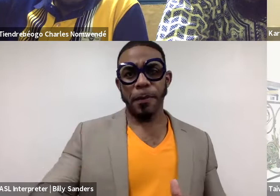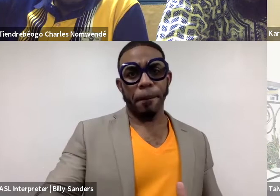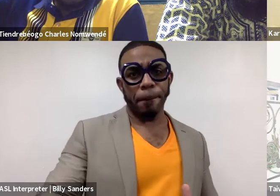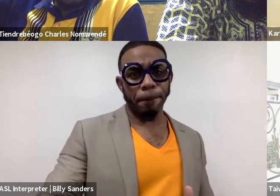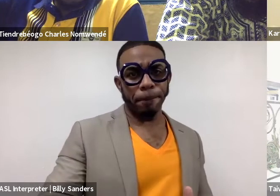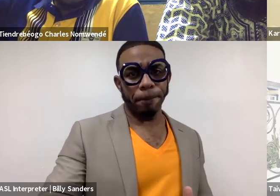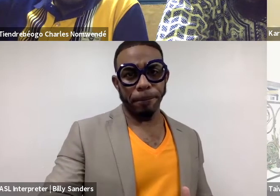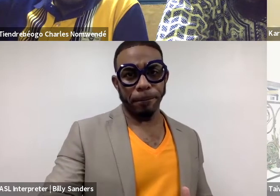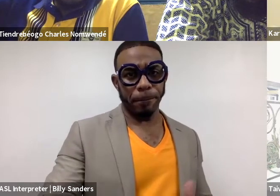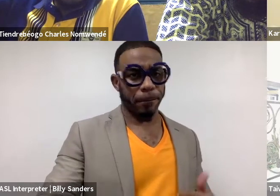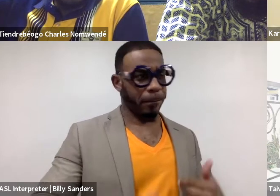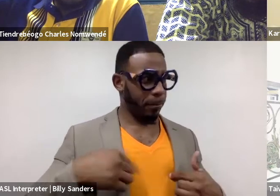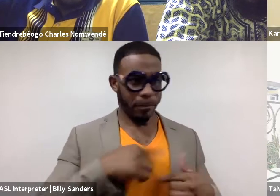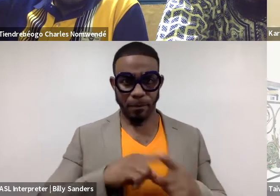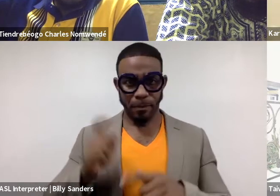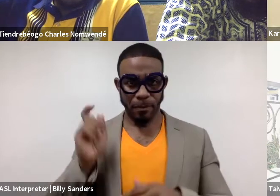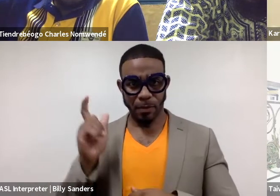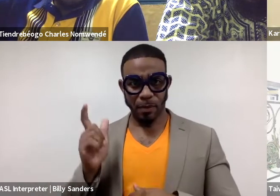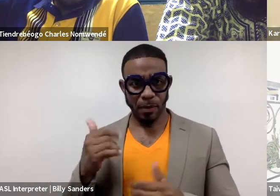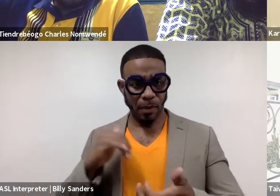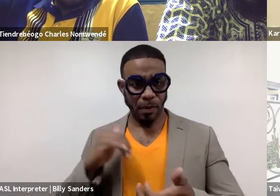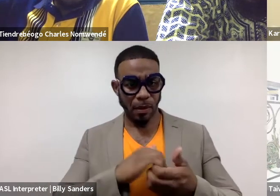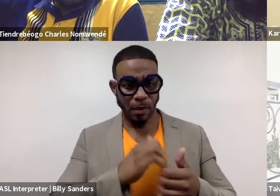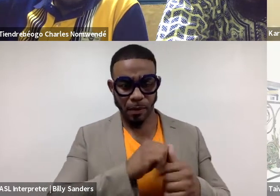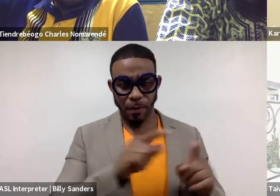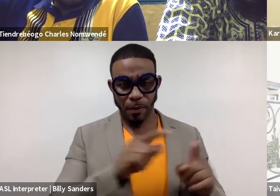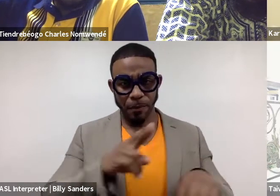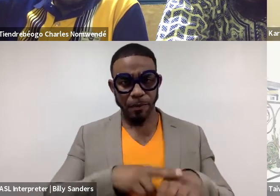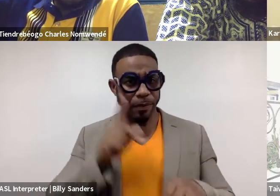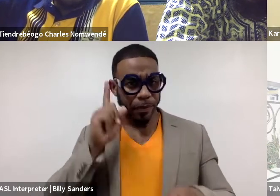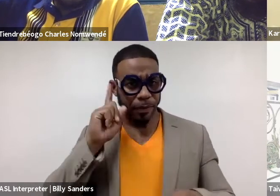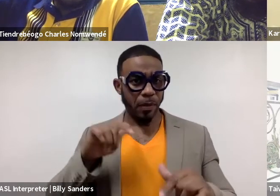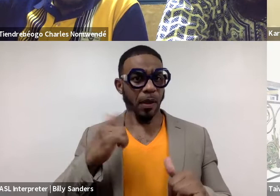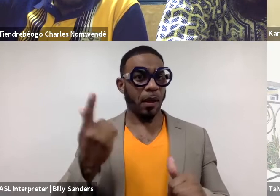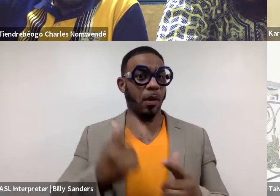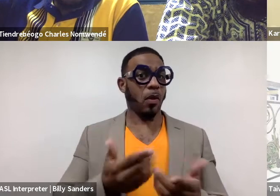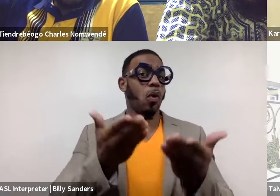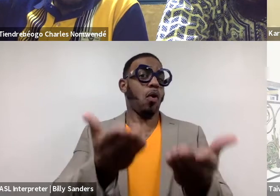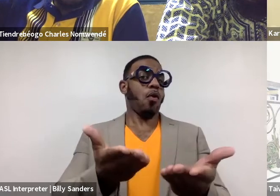we got from our collaborators in the US and in Abu Dhabi. And I think we had something to offer on that front as well,